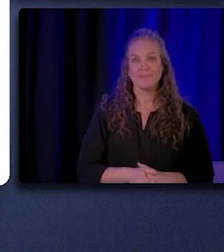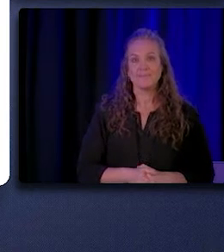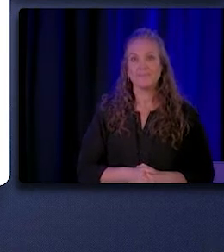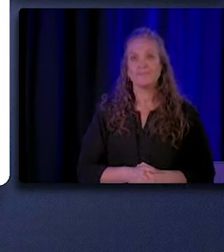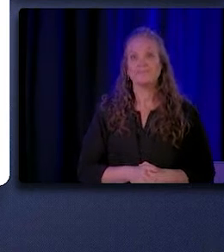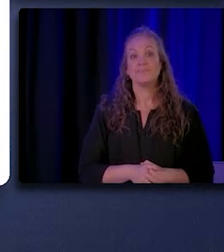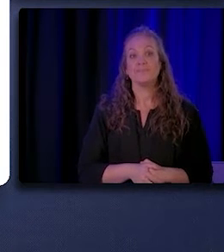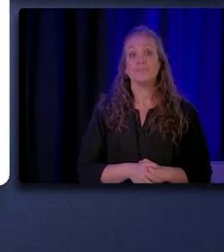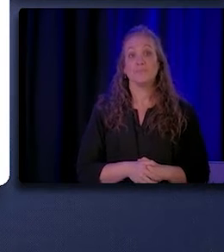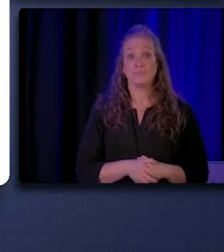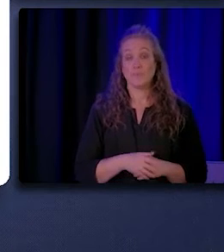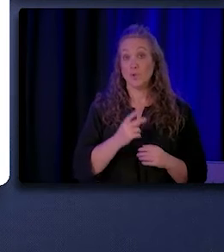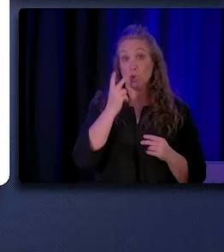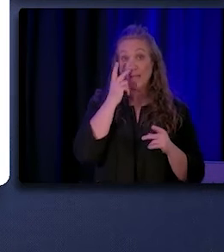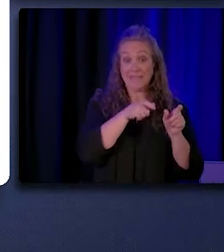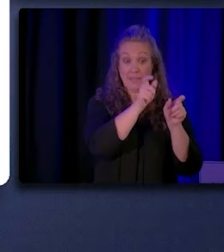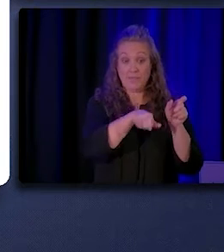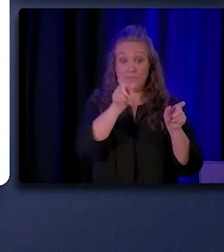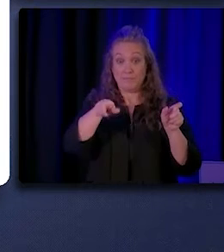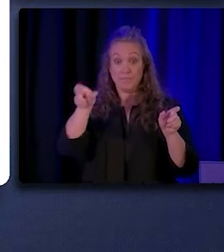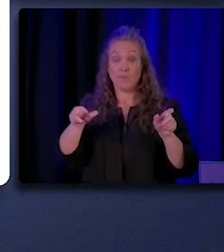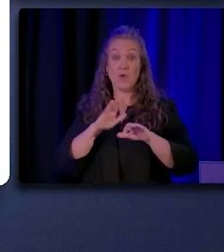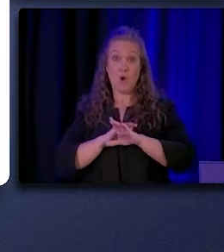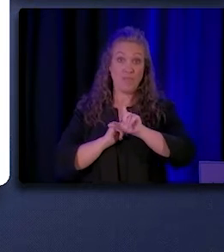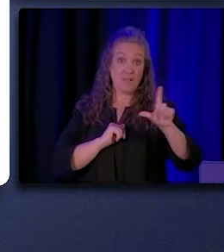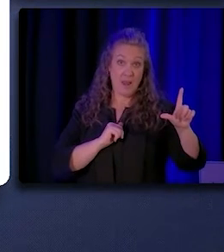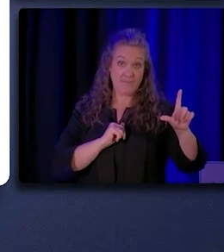as shown in the bar chart on the left. And as you can see,